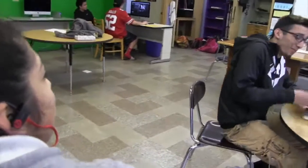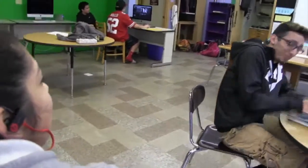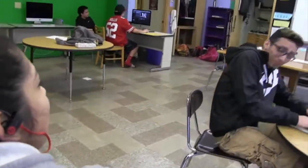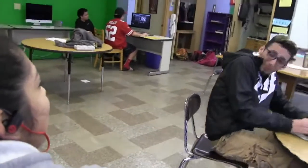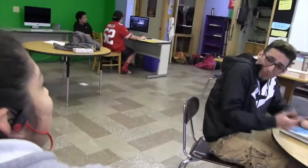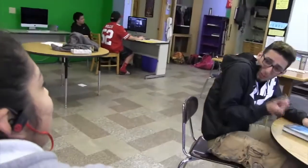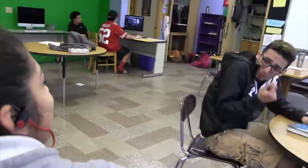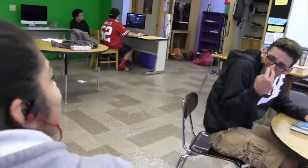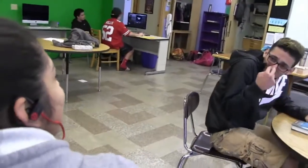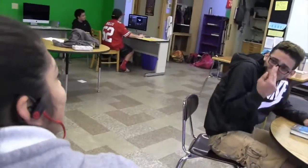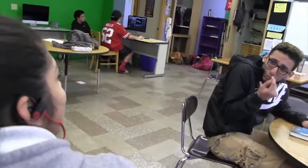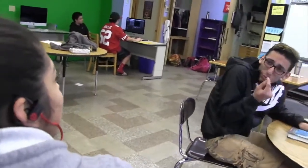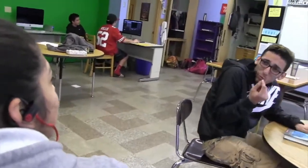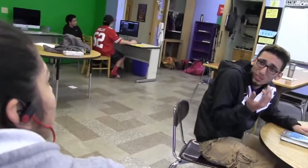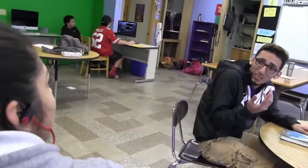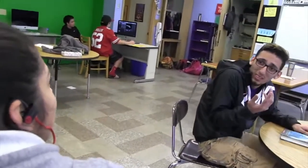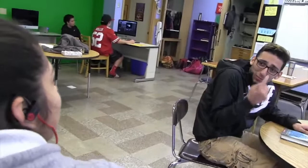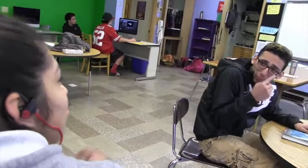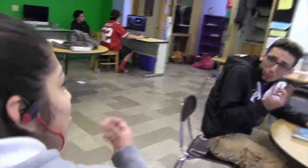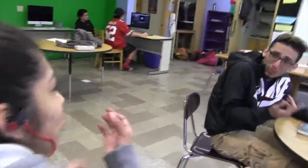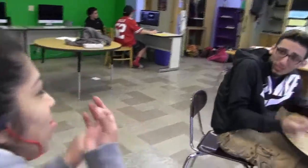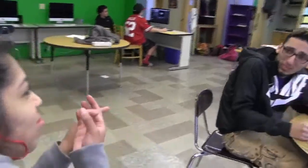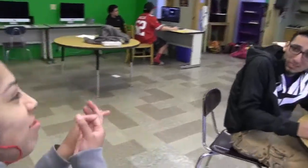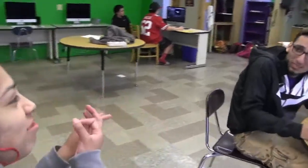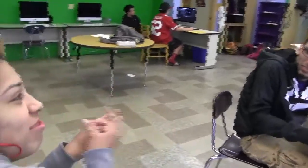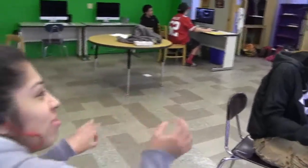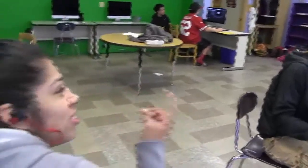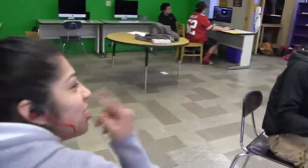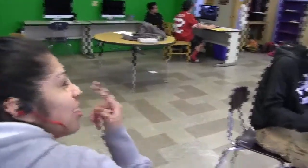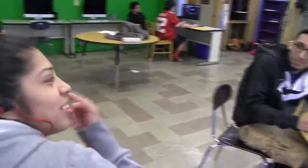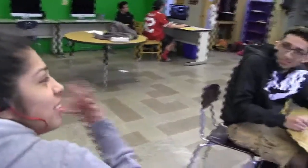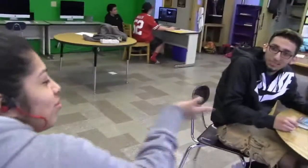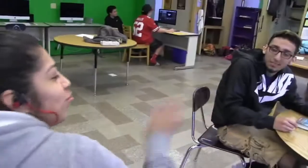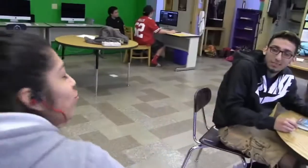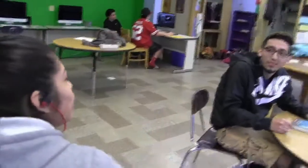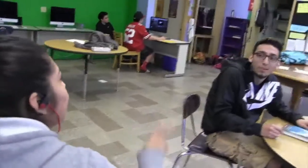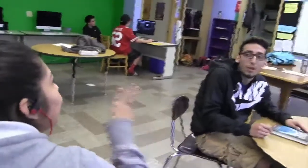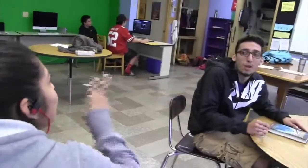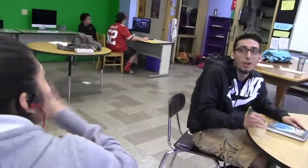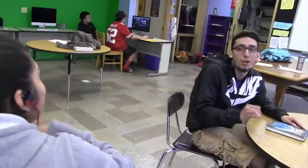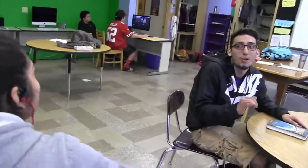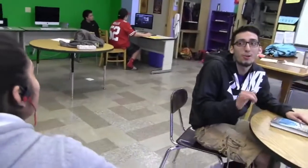Why are you staring at me??? I wasn’t looking at you, I was just looking around the room.